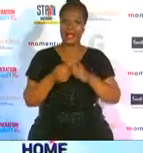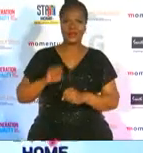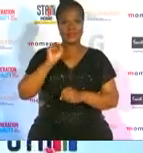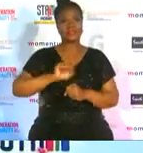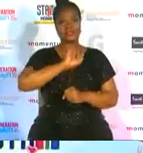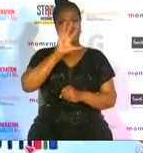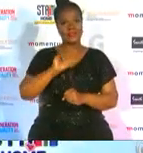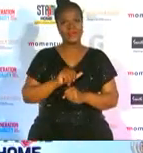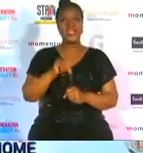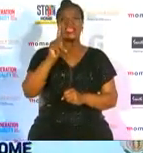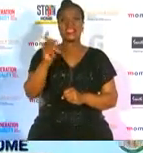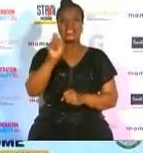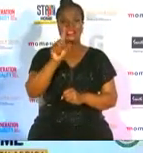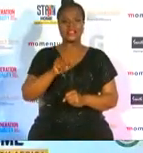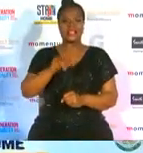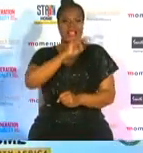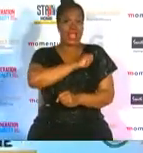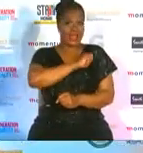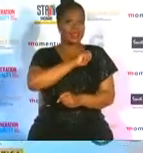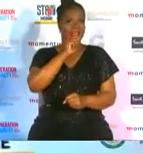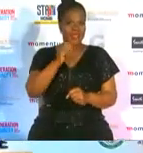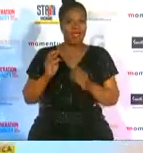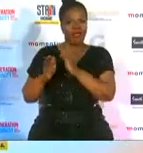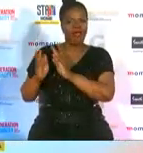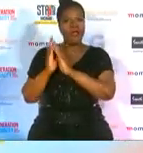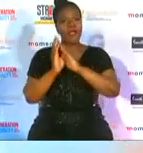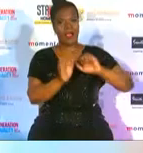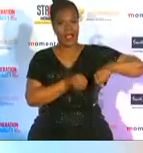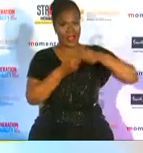kwazulu-natal canoeing union for everything they did for me